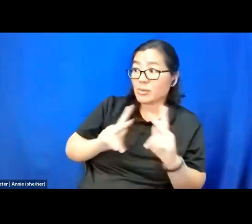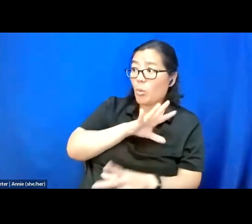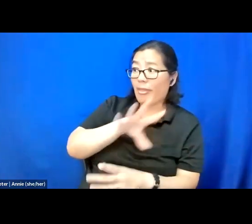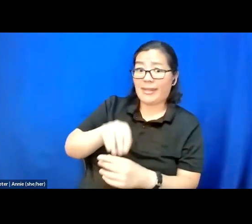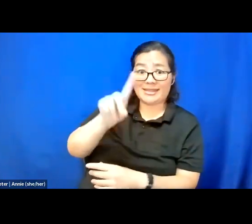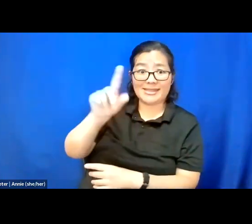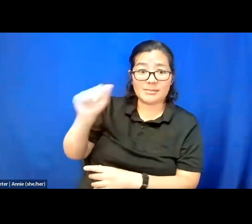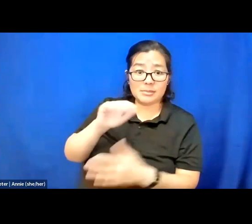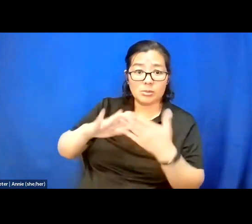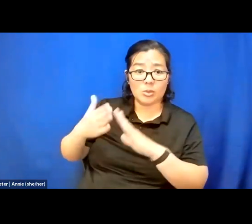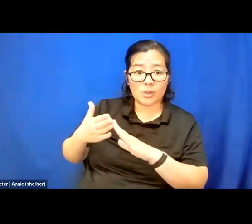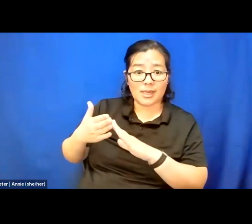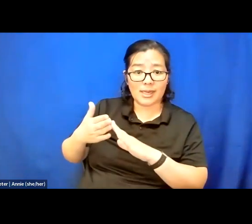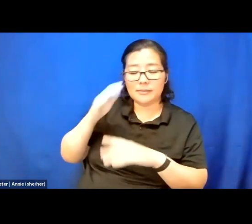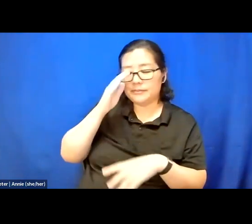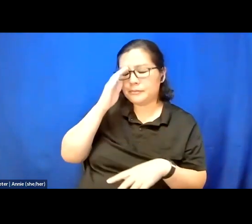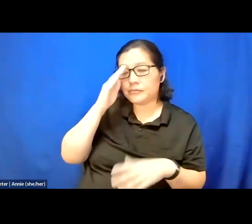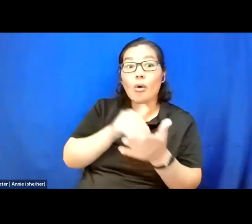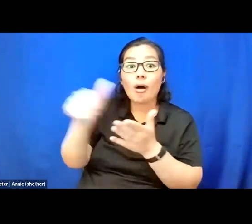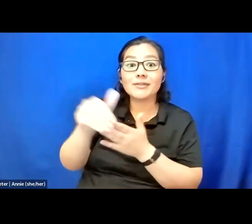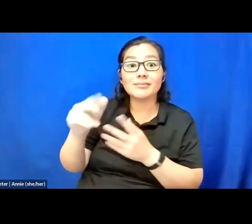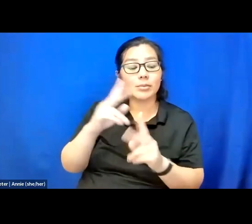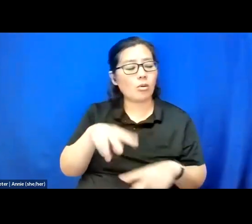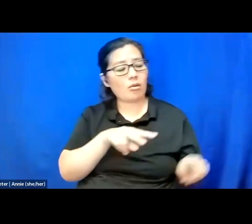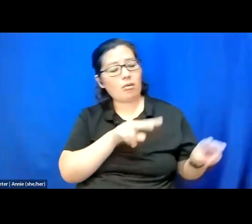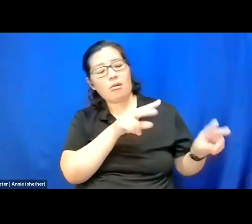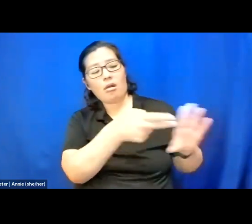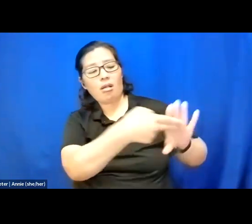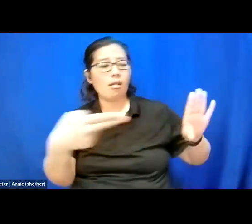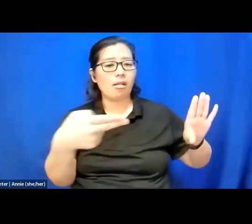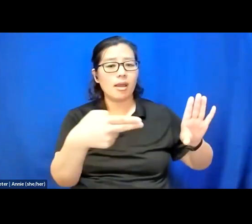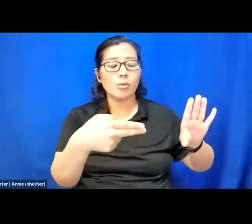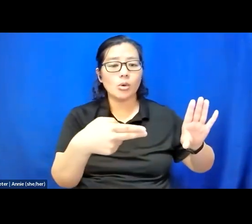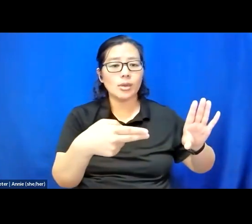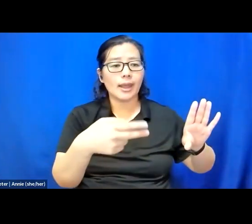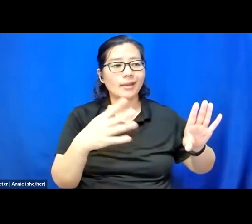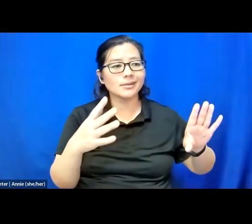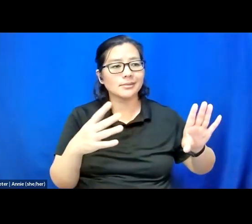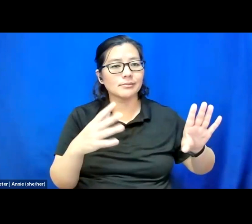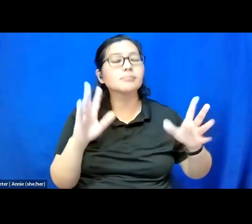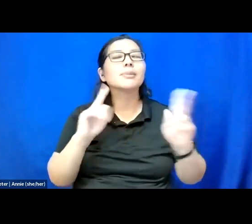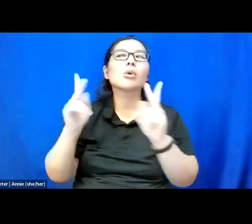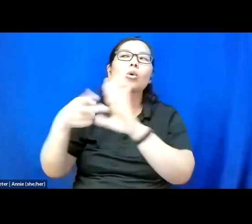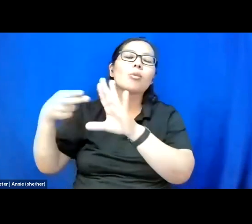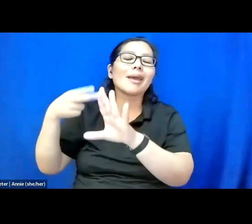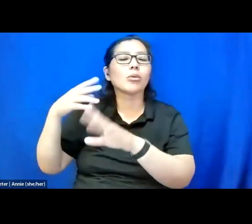A lot of times people with -- who are perceived as reasonable or as seen stereotypically